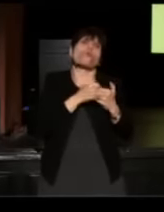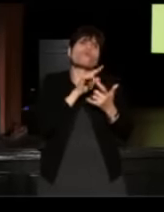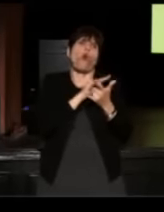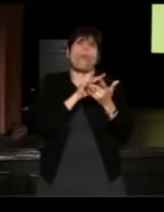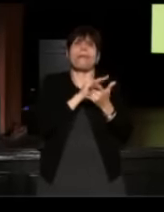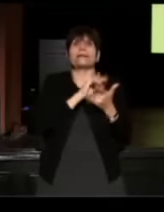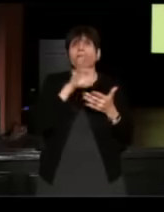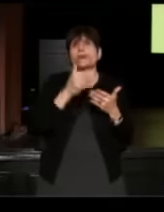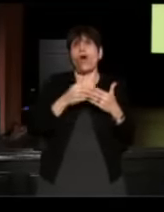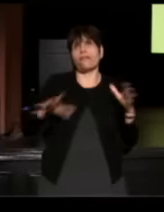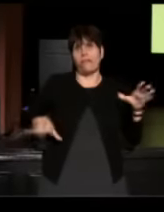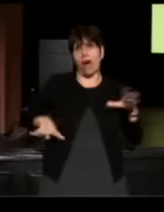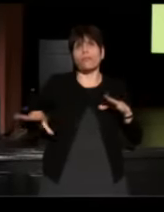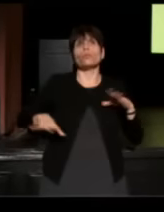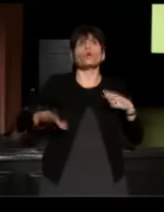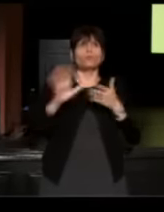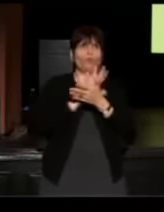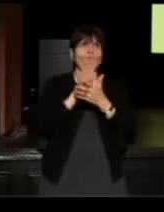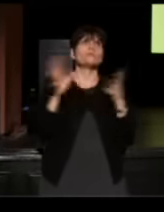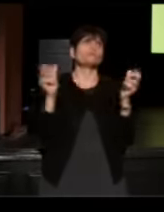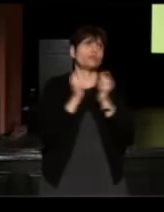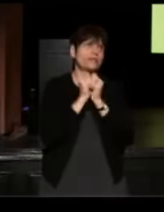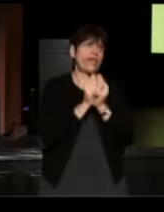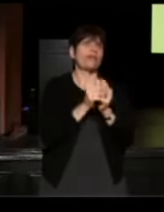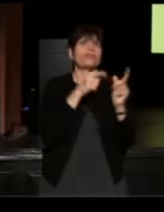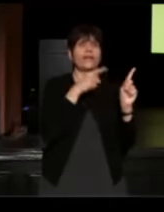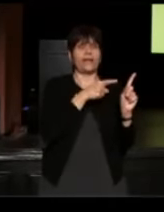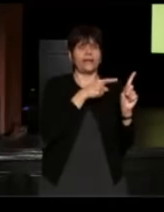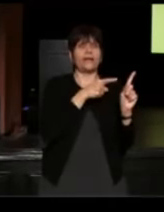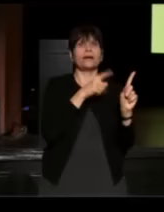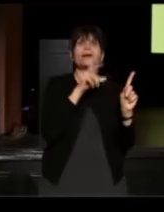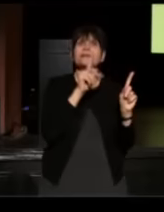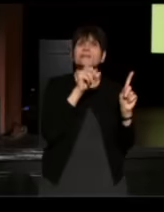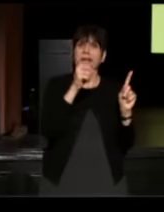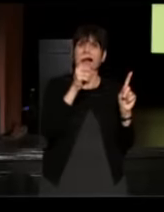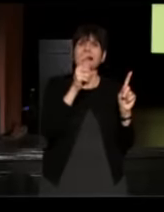leading men put together. He actually ended up being diagnosed with pancreatic cancer